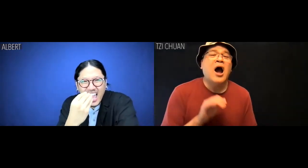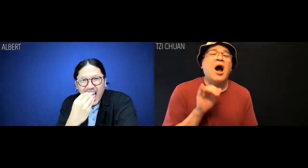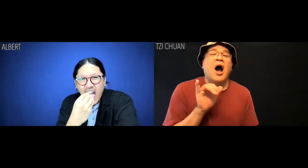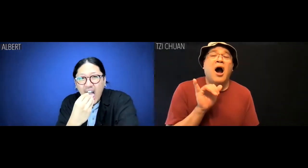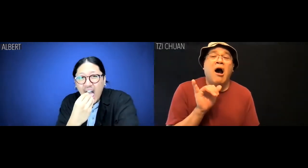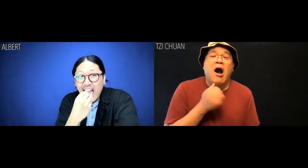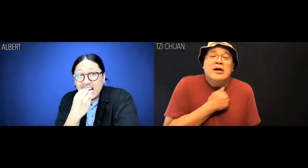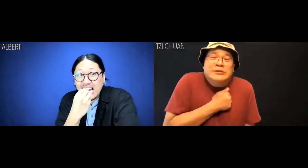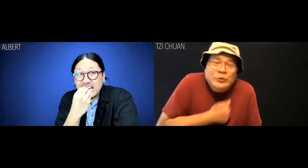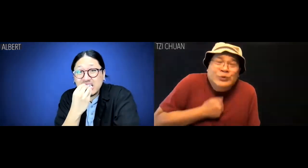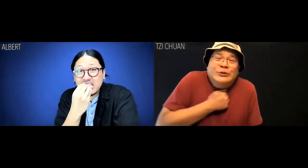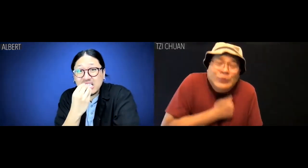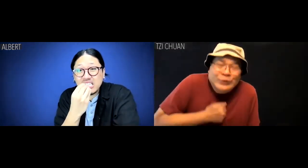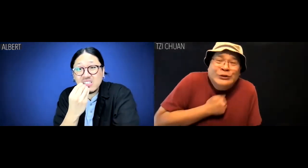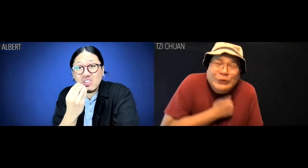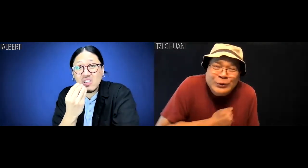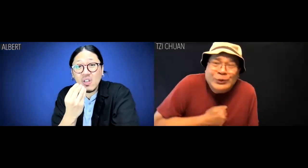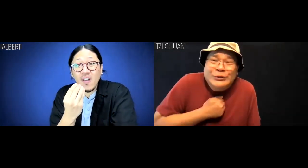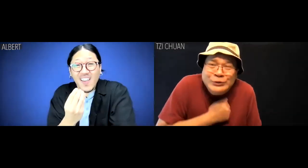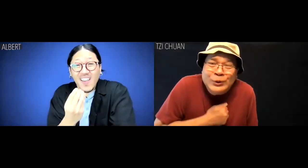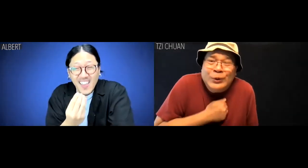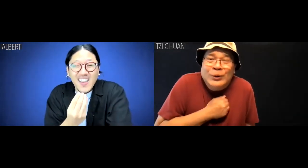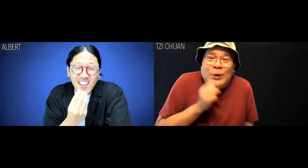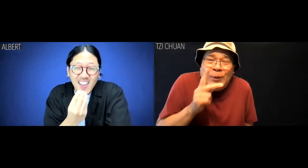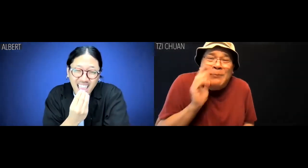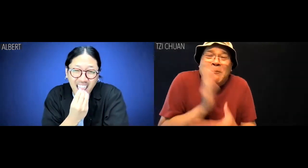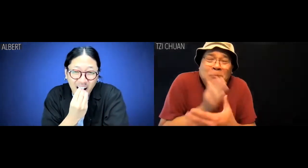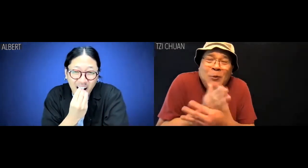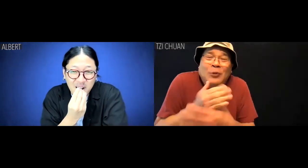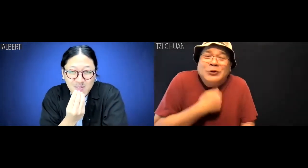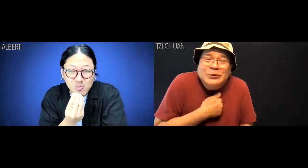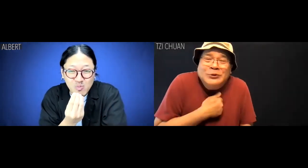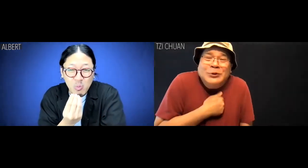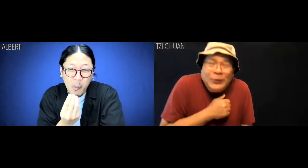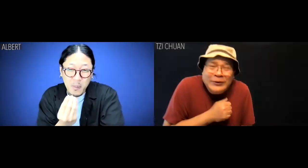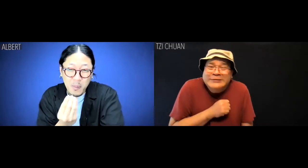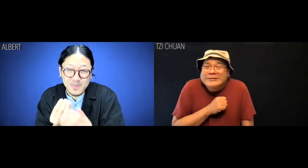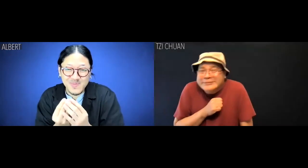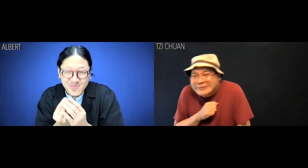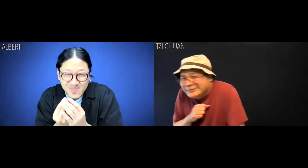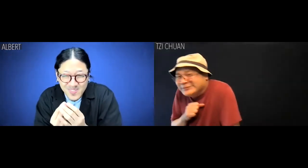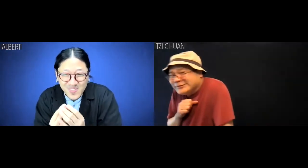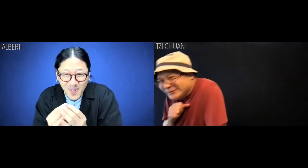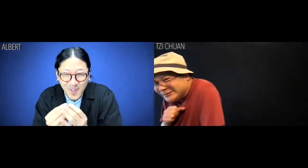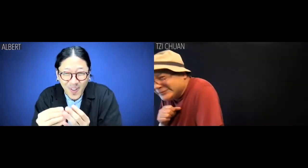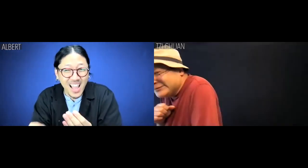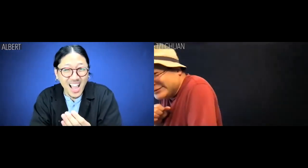Tzi Chuan: Ahhh, OK, sorry, so sorry, I didn't mean to bother you. Sorry...